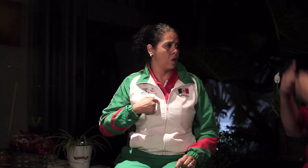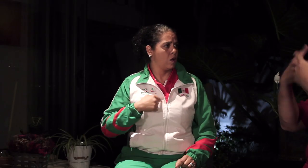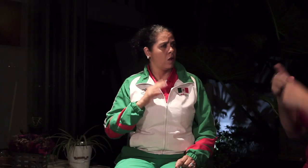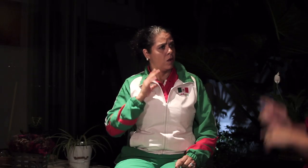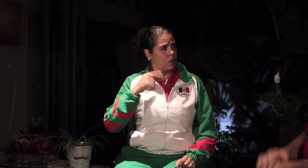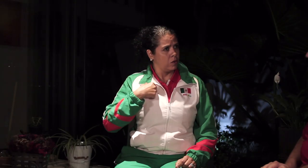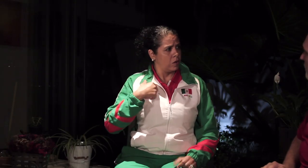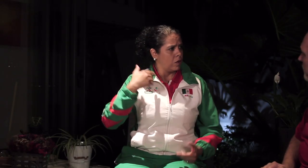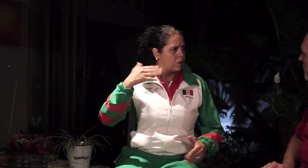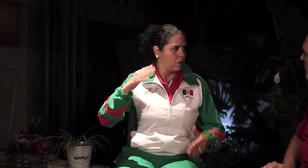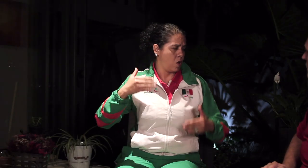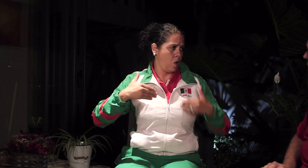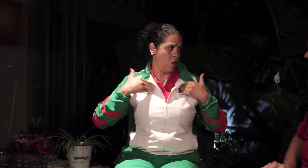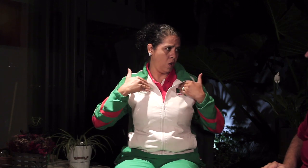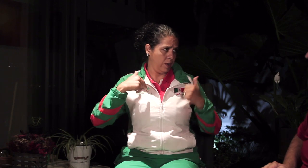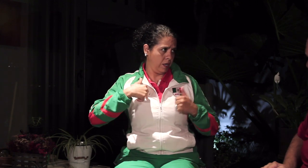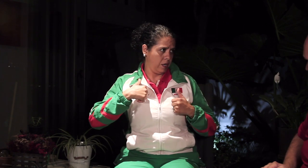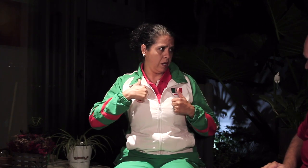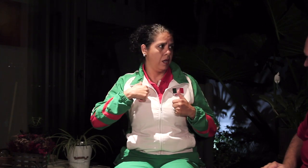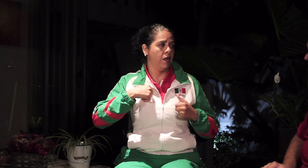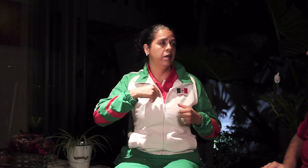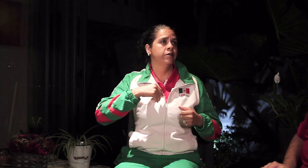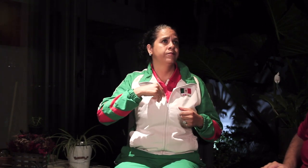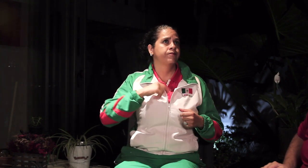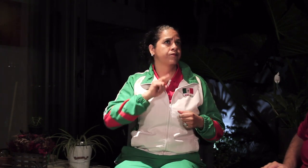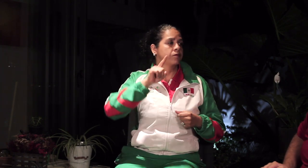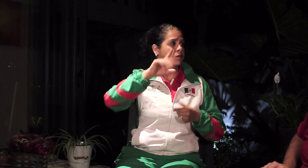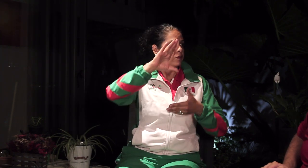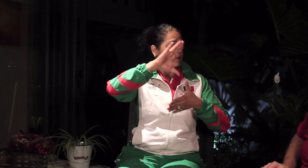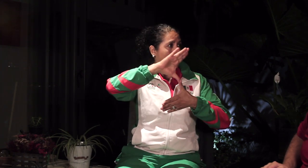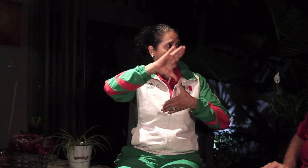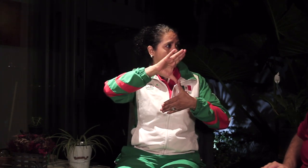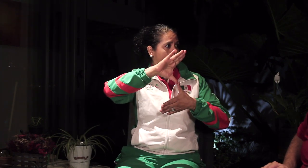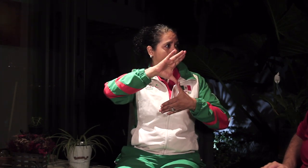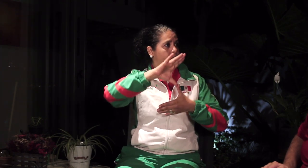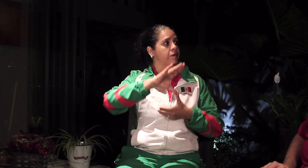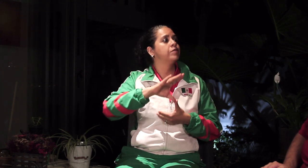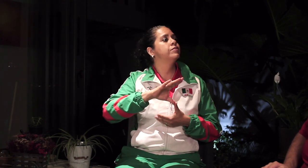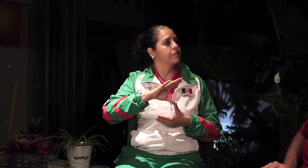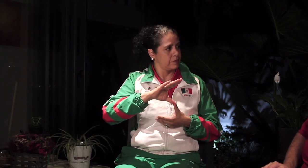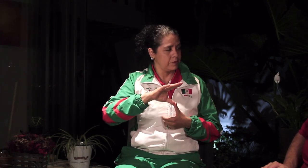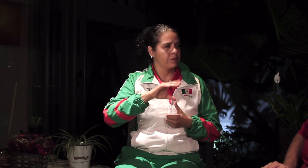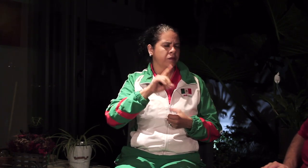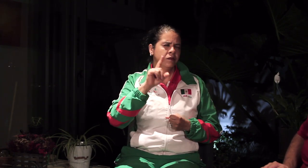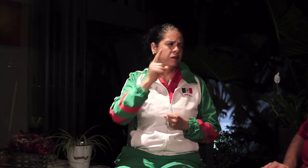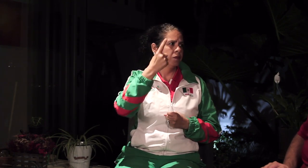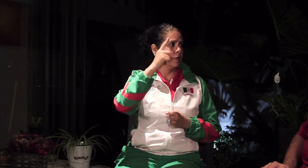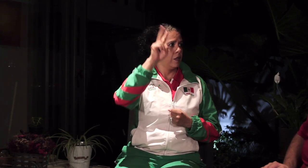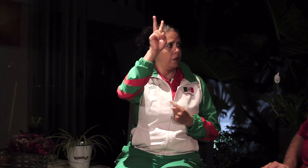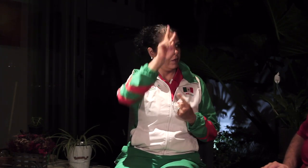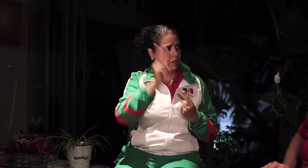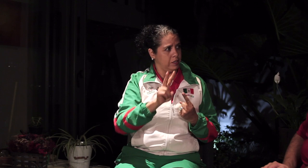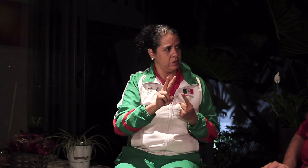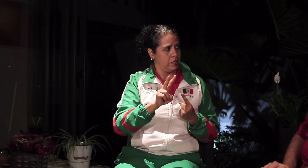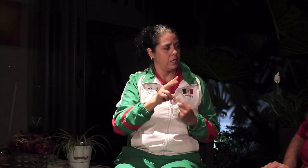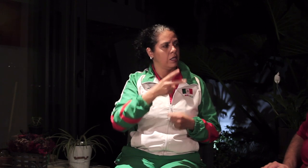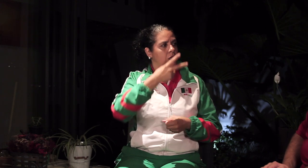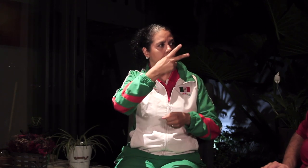[Xochitl]: Yes, when I was young, we went to Panama Games in Venezuela